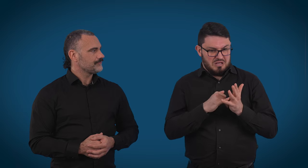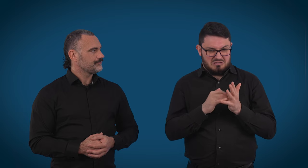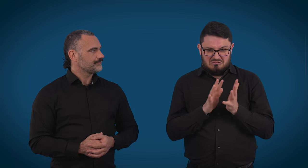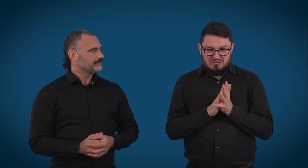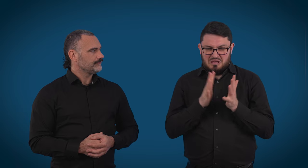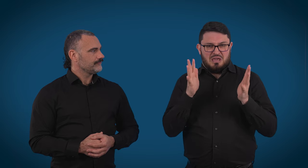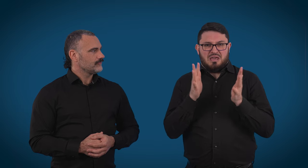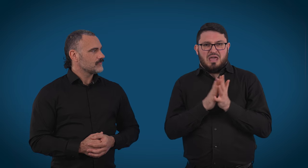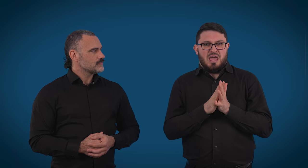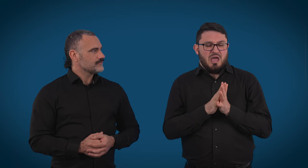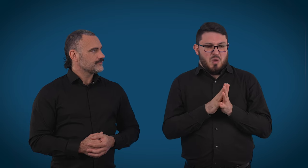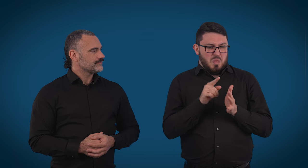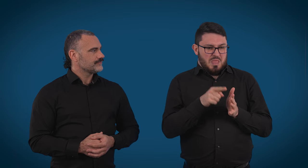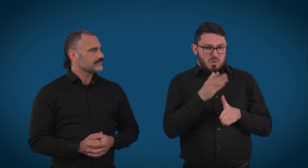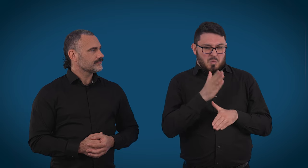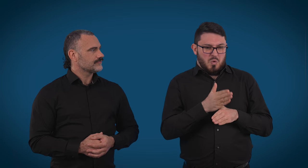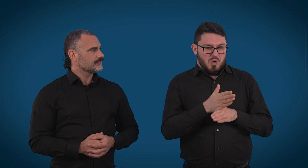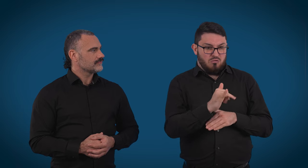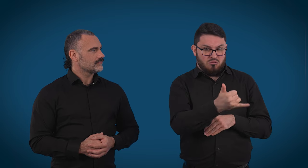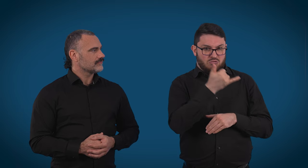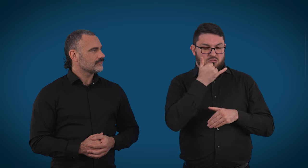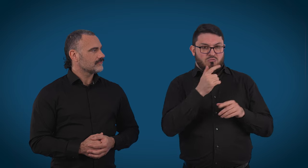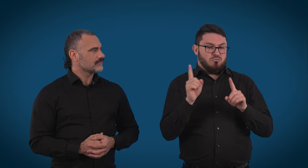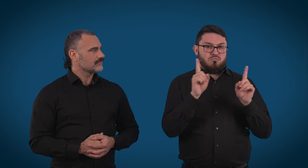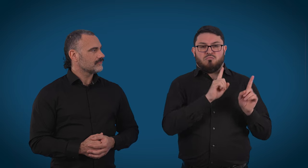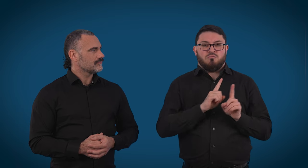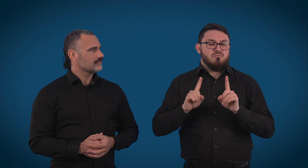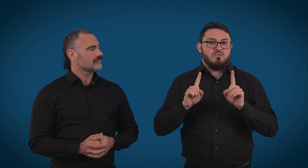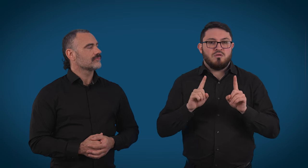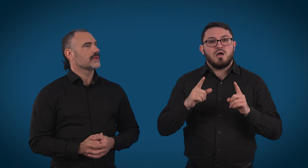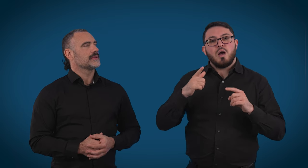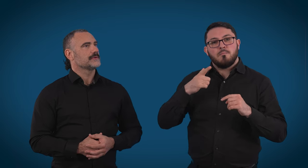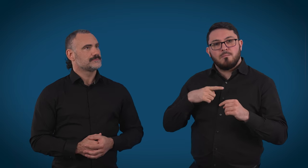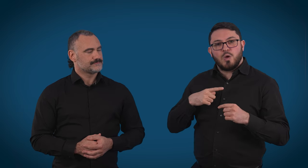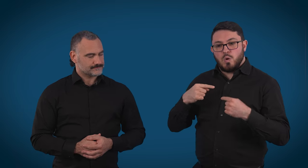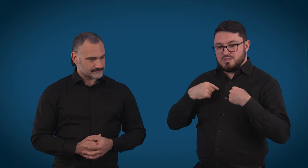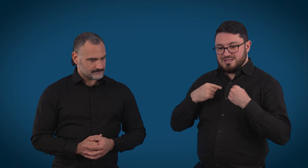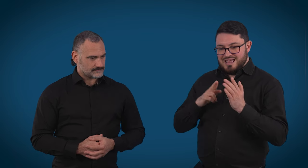actually know who we are and they don't actually know how to handle a relay service call properly